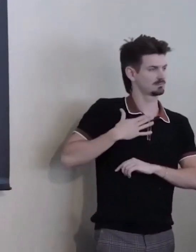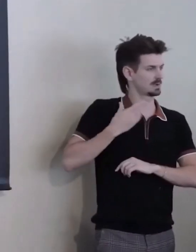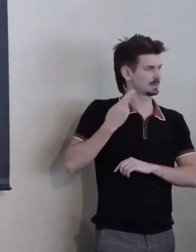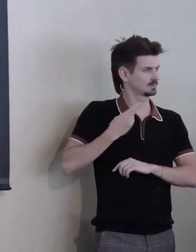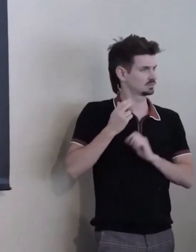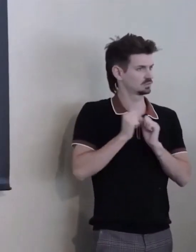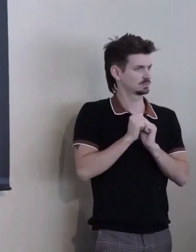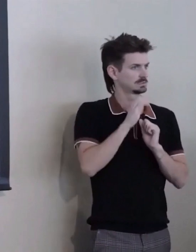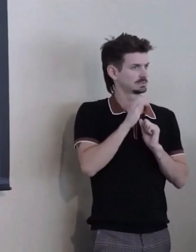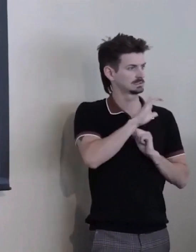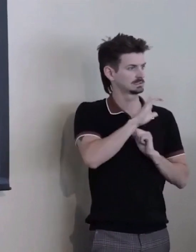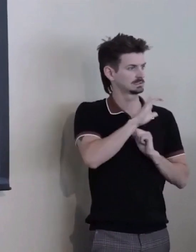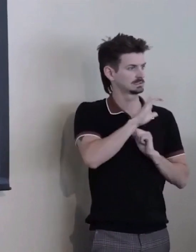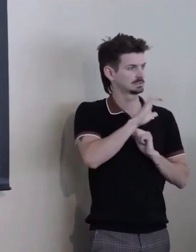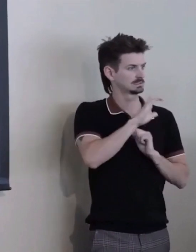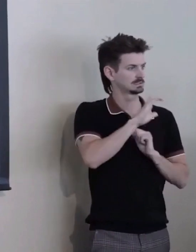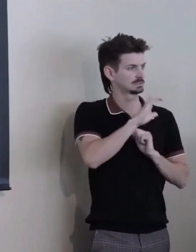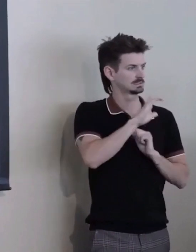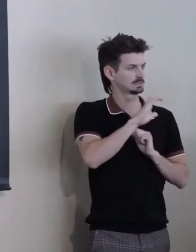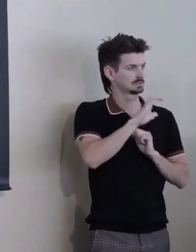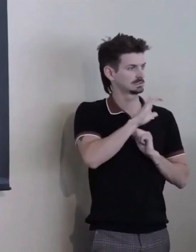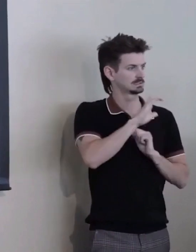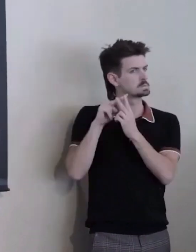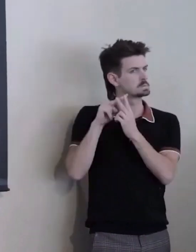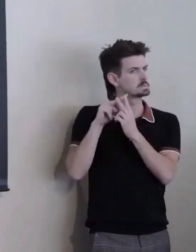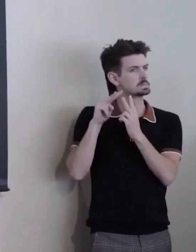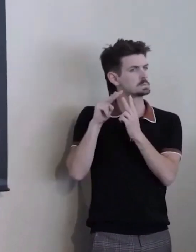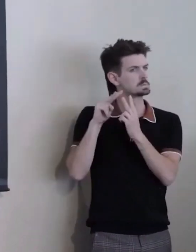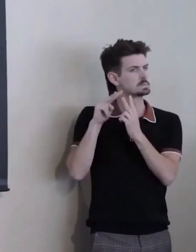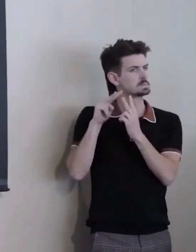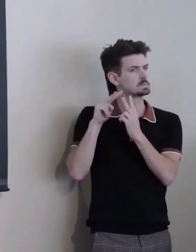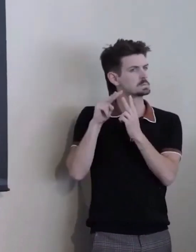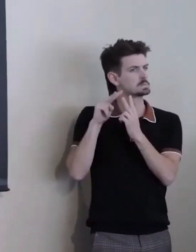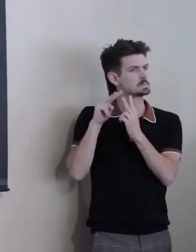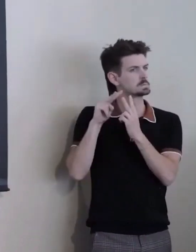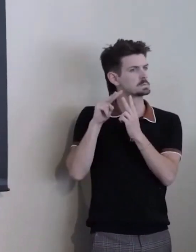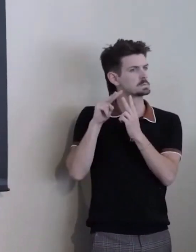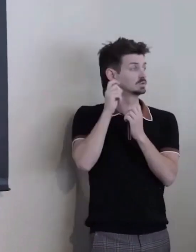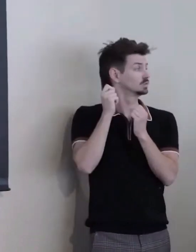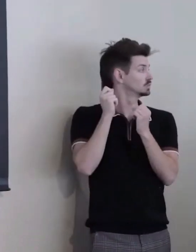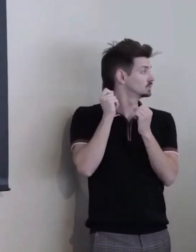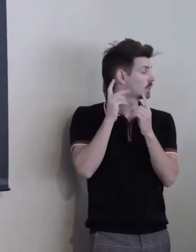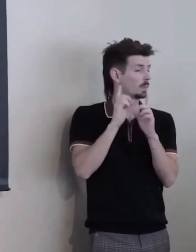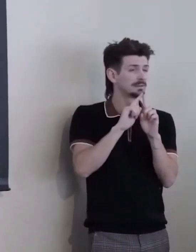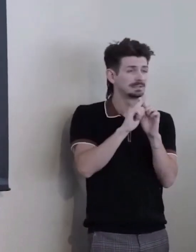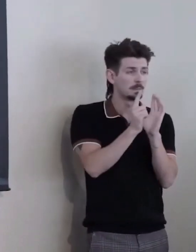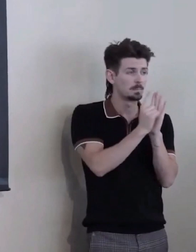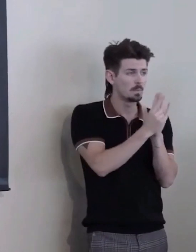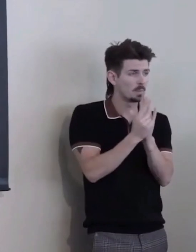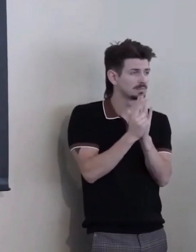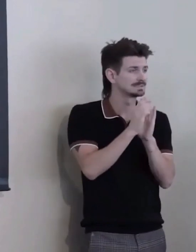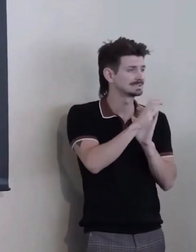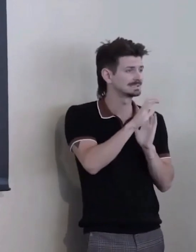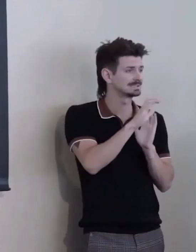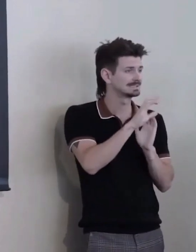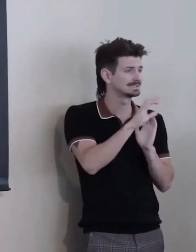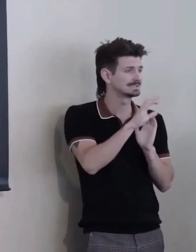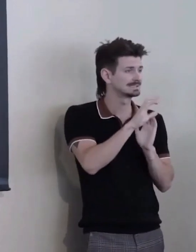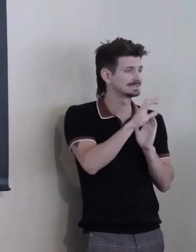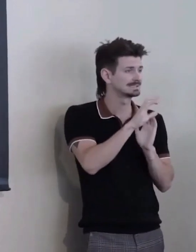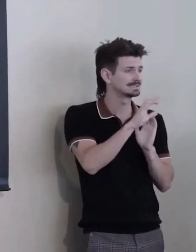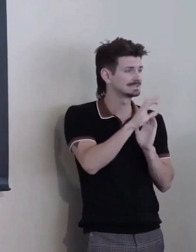I just recall... Ahh... So many moments where CCDC's advocacy and assertiveness